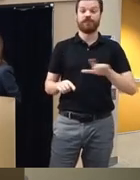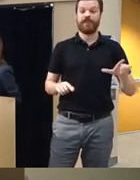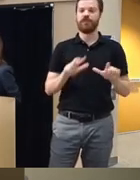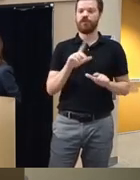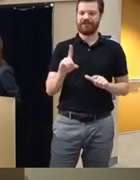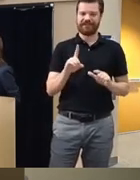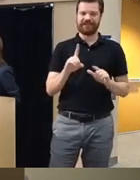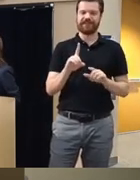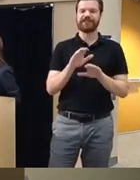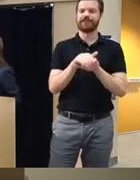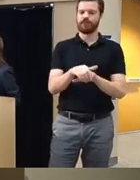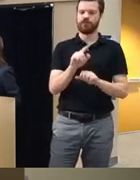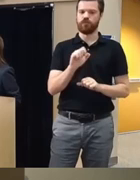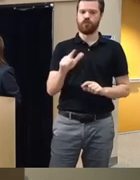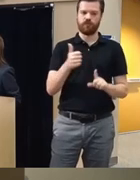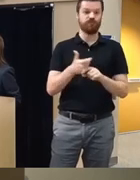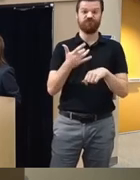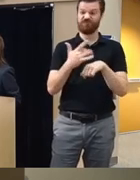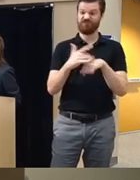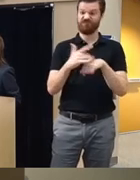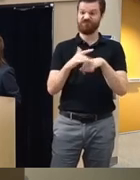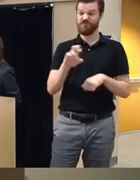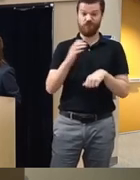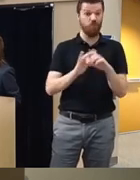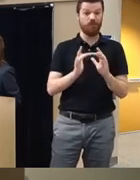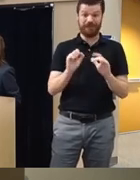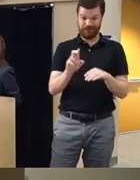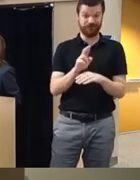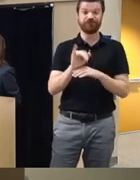you with a link it's free on our website that people can use that if you work with clients